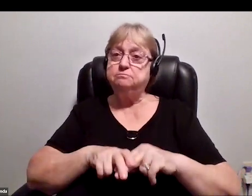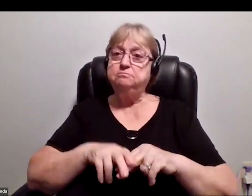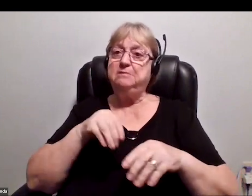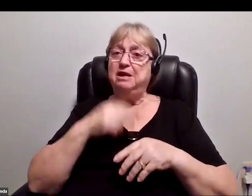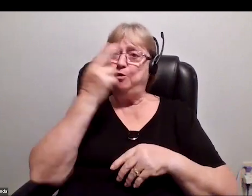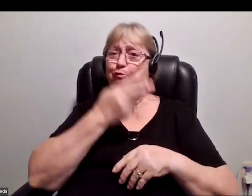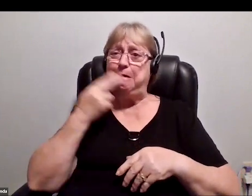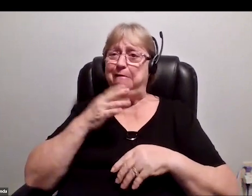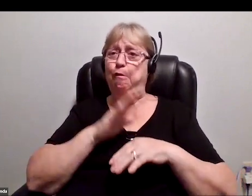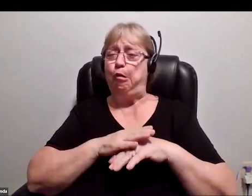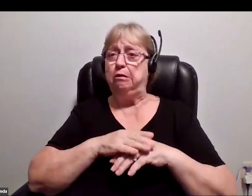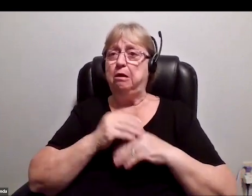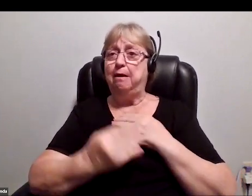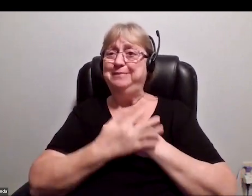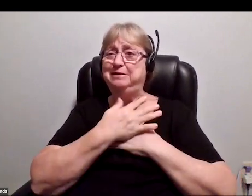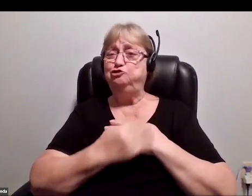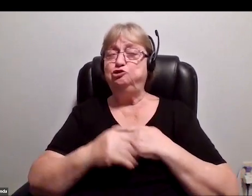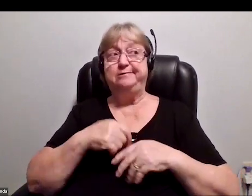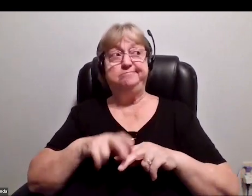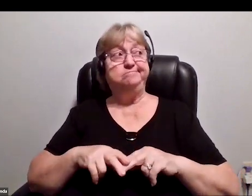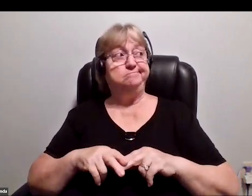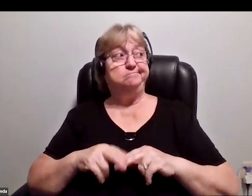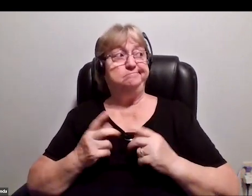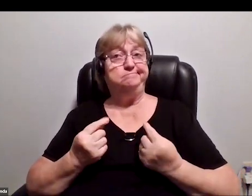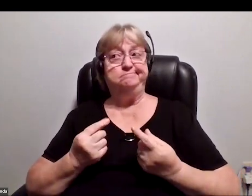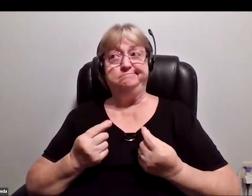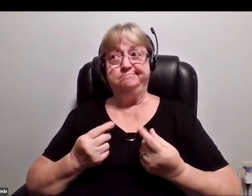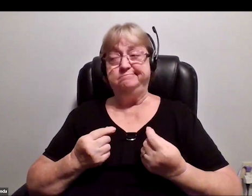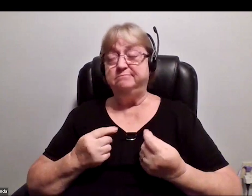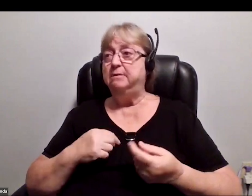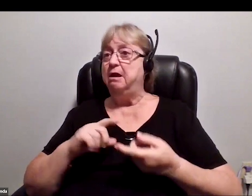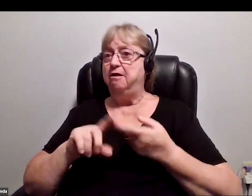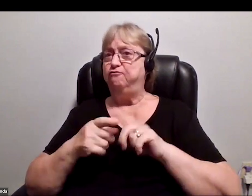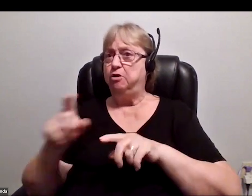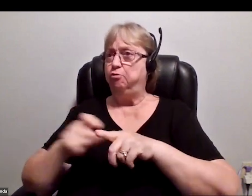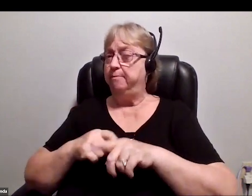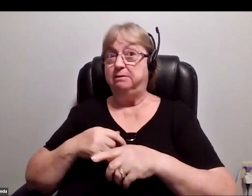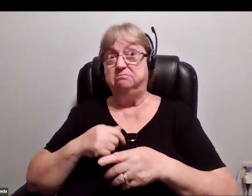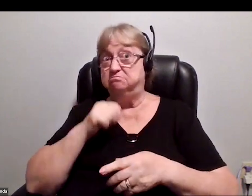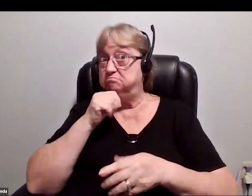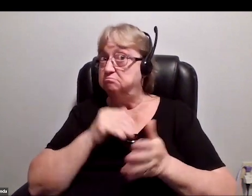not really knowing what to do, and I got a phone call from a friend, who really doesn't call very often.